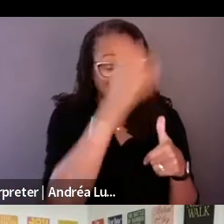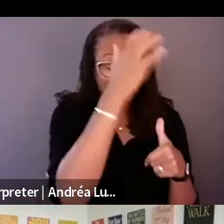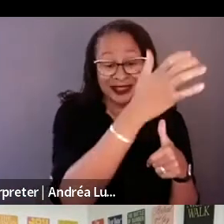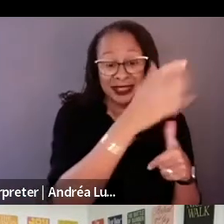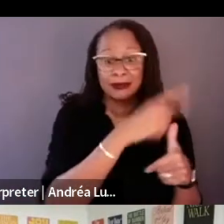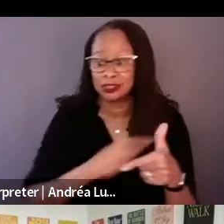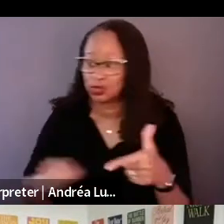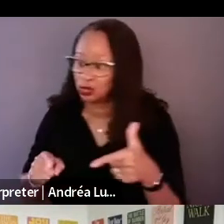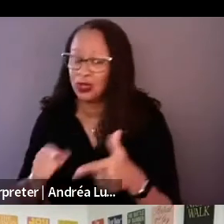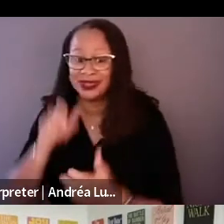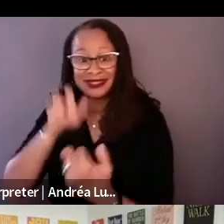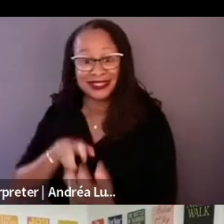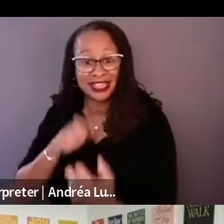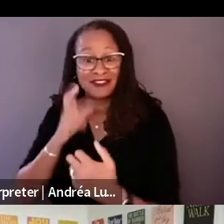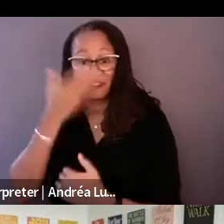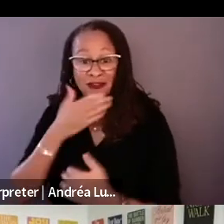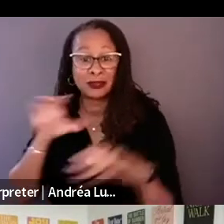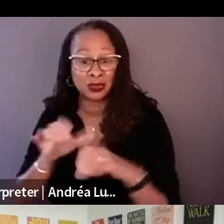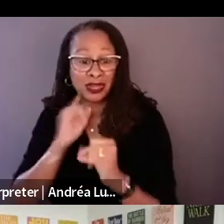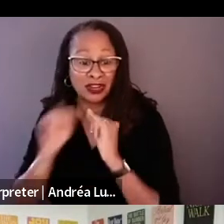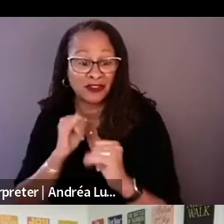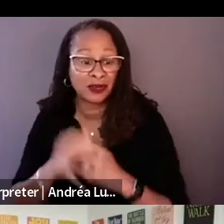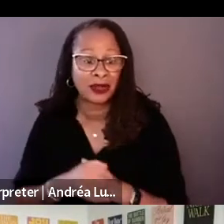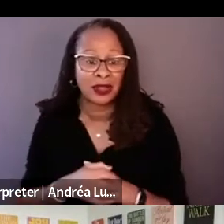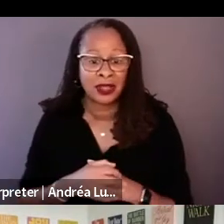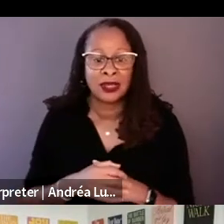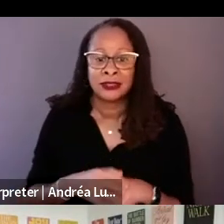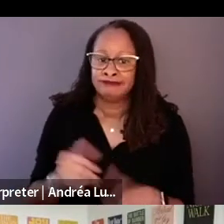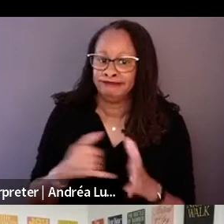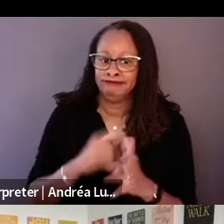I like Richard. I don't agree with him.